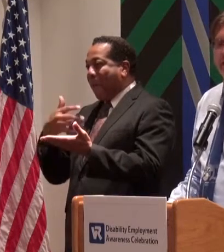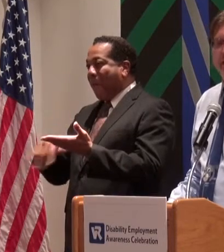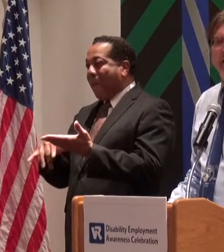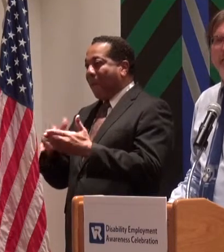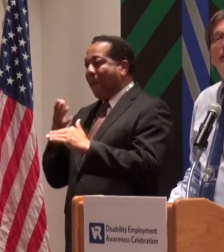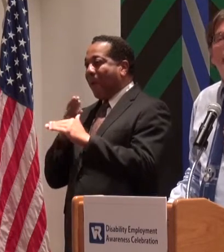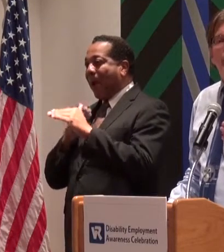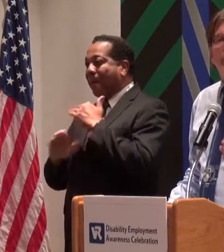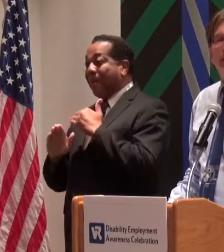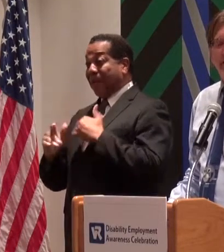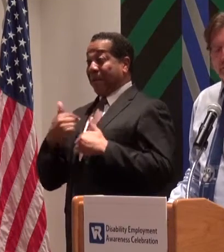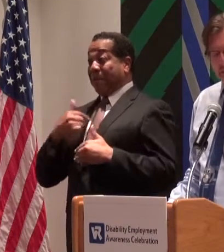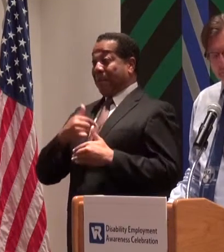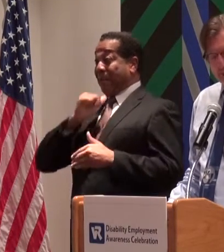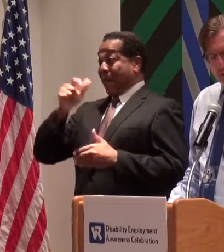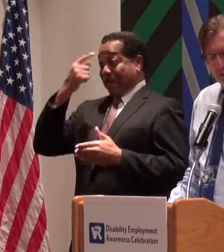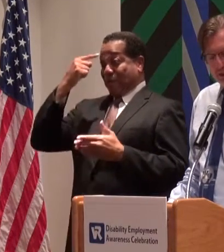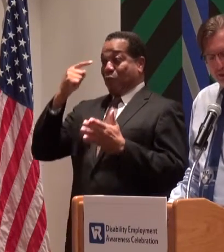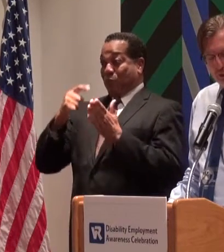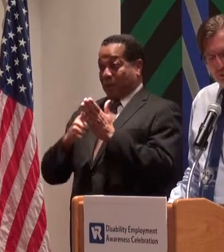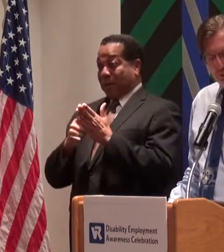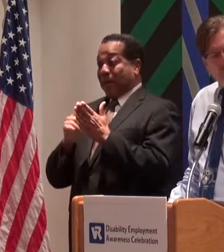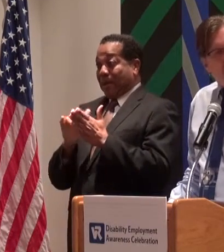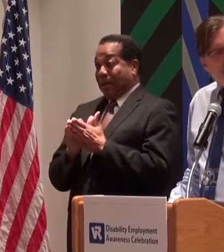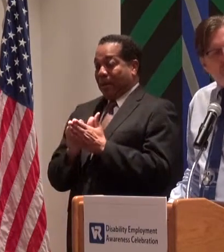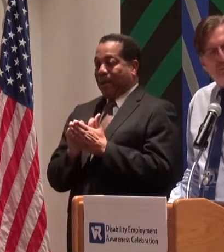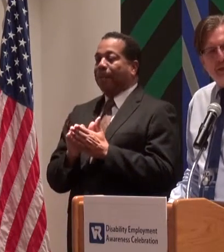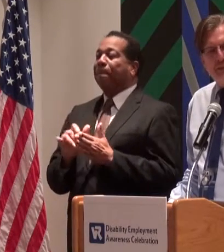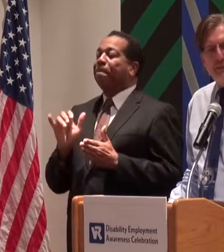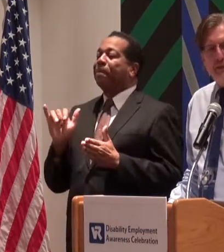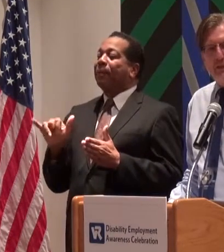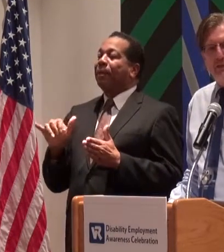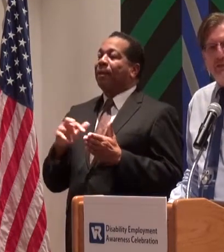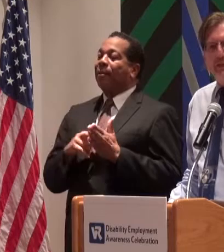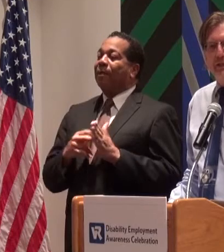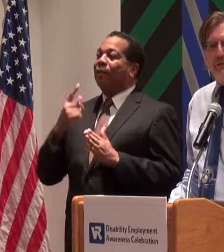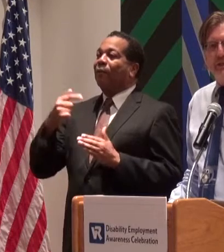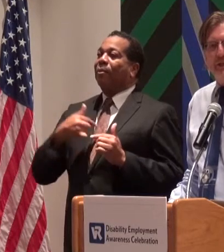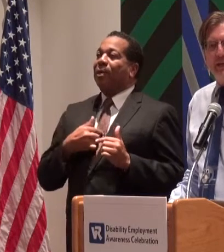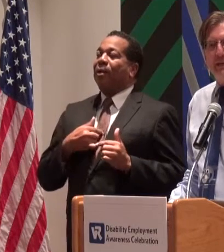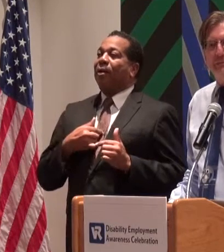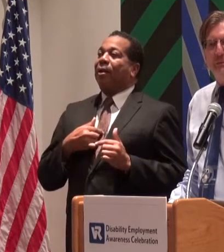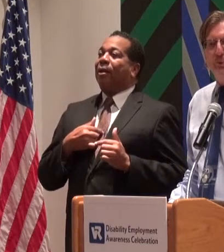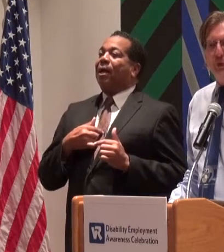and me not realizing it. So, what that reminds me of is that I need to be